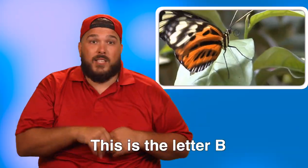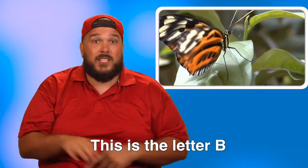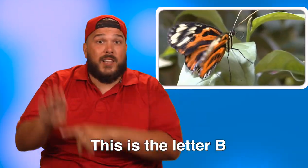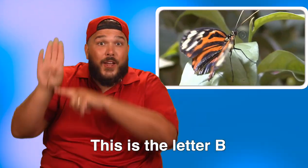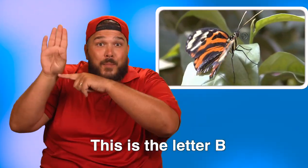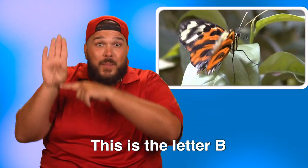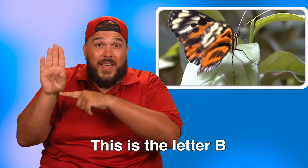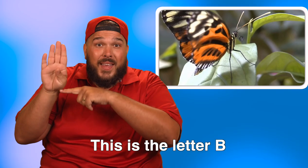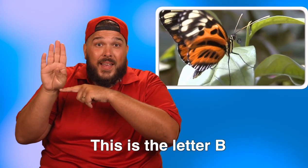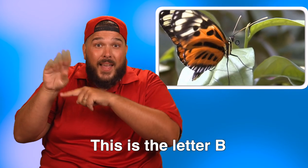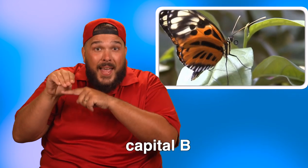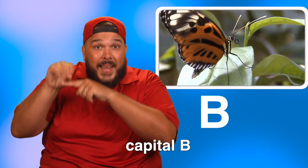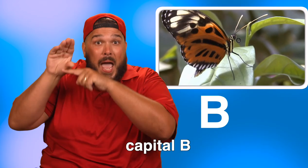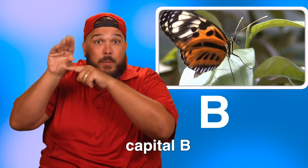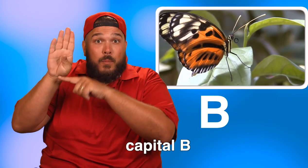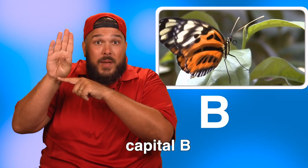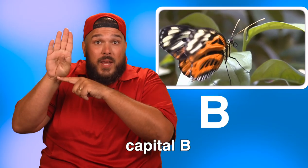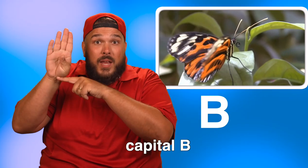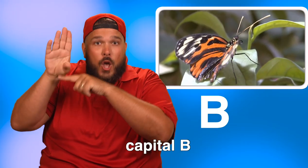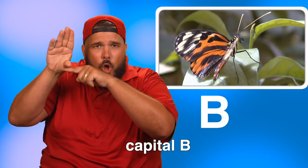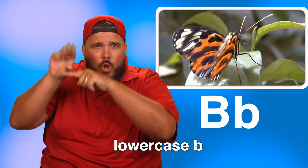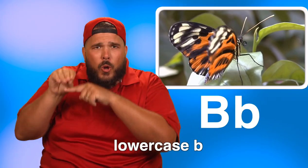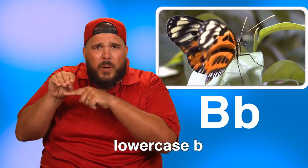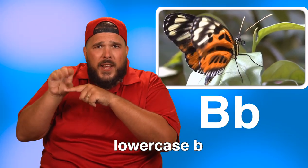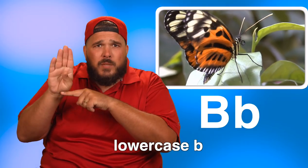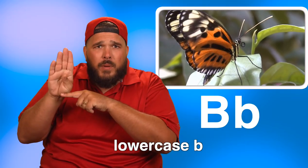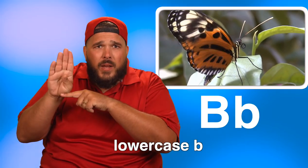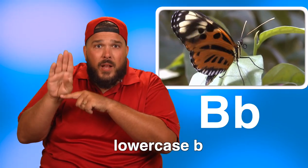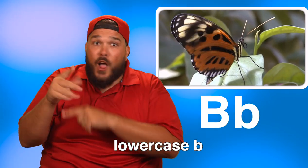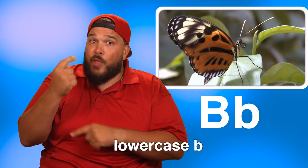This is the letter B. Capital B, lowercase b.